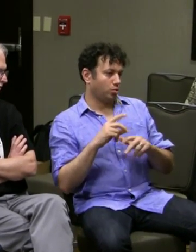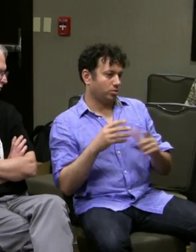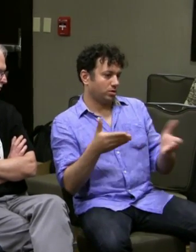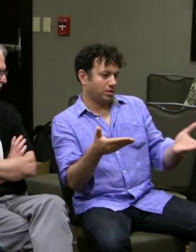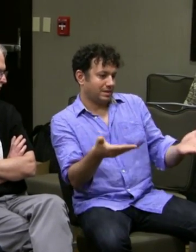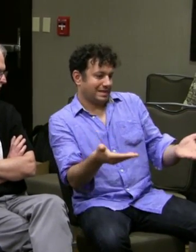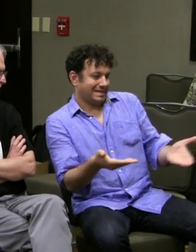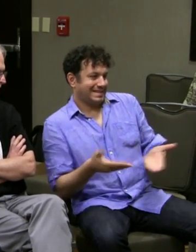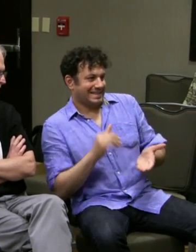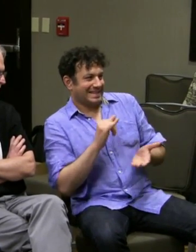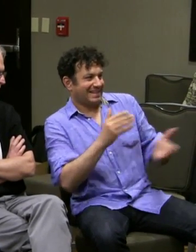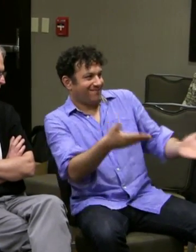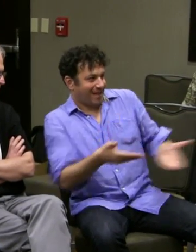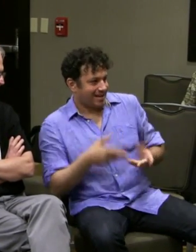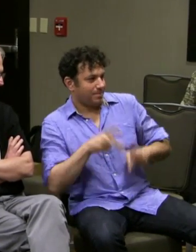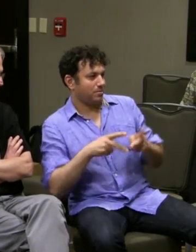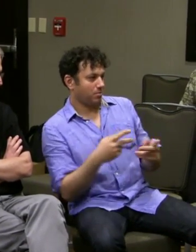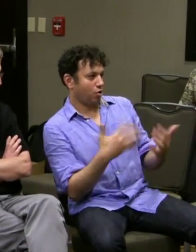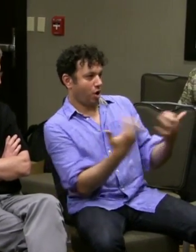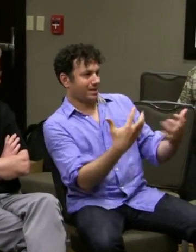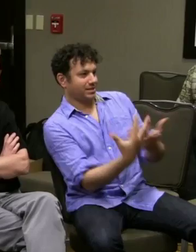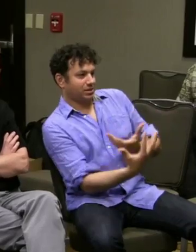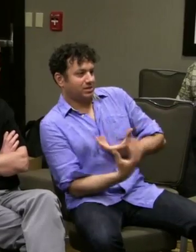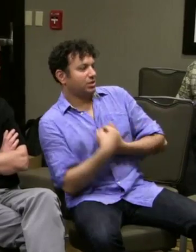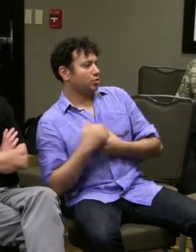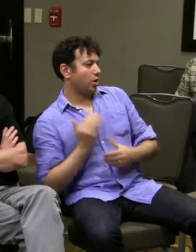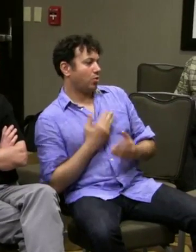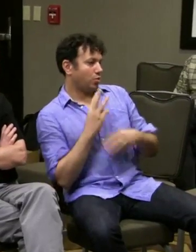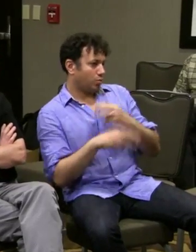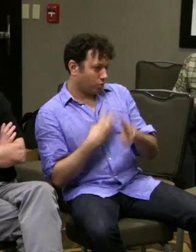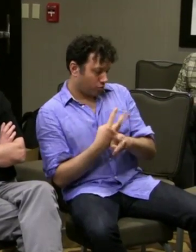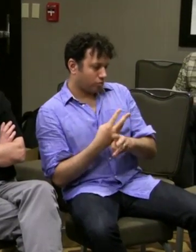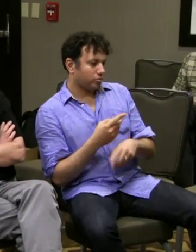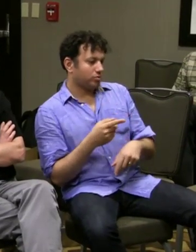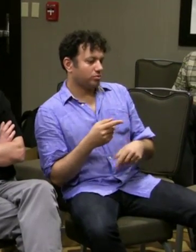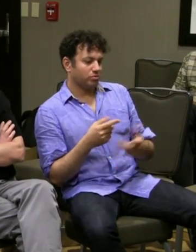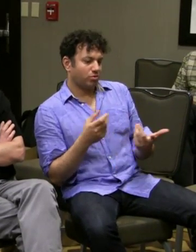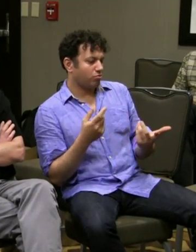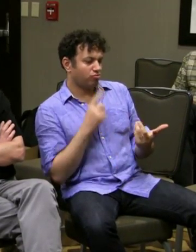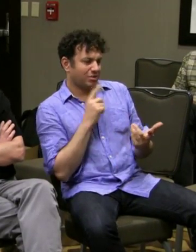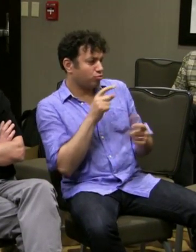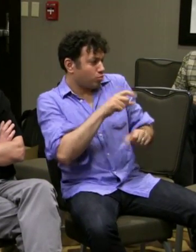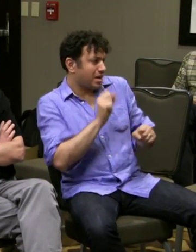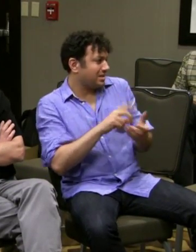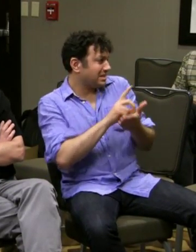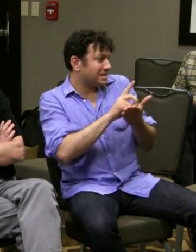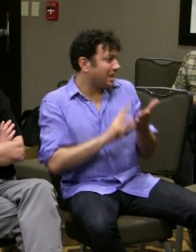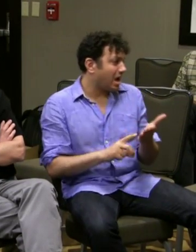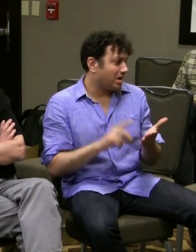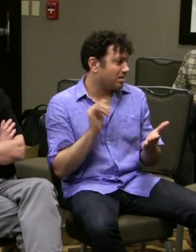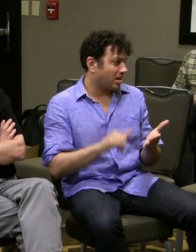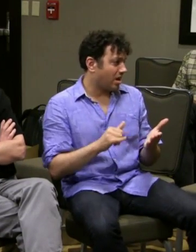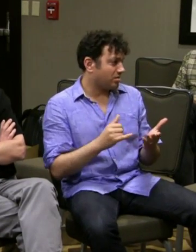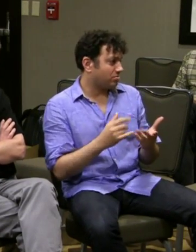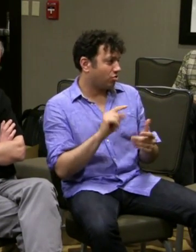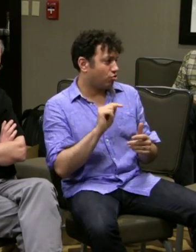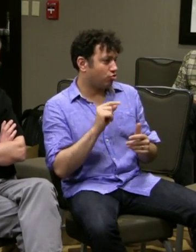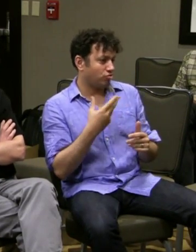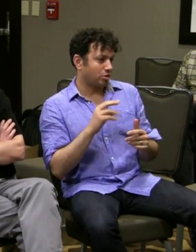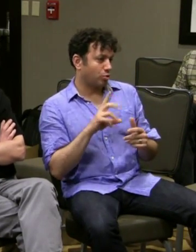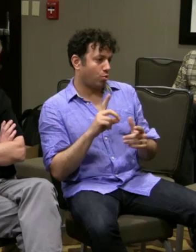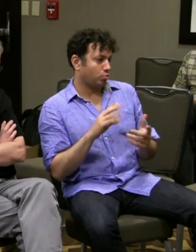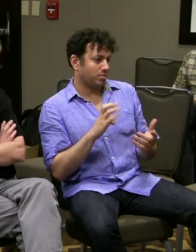some sort of invitation, a way that people can access our work,